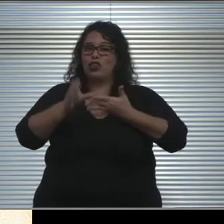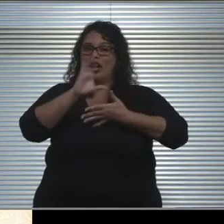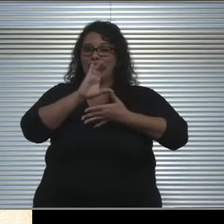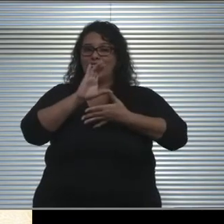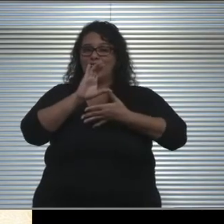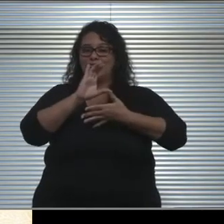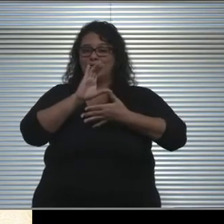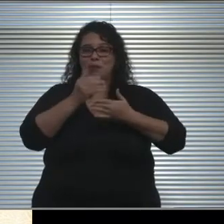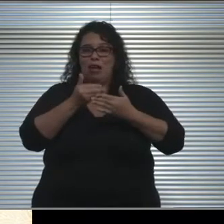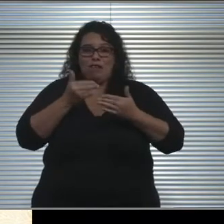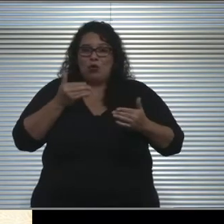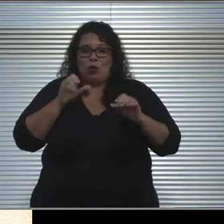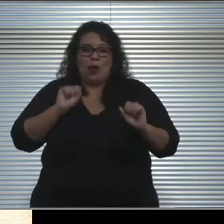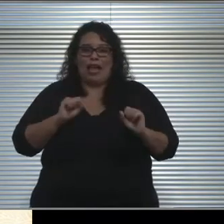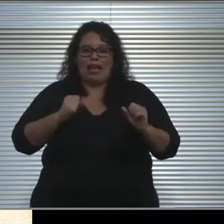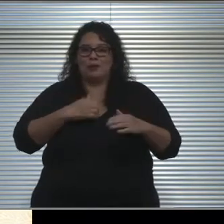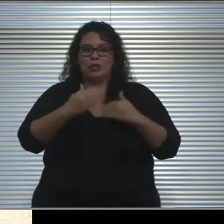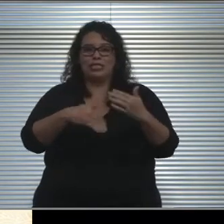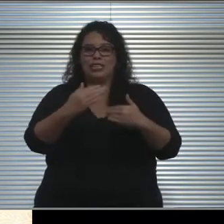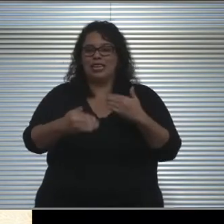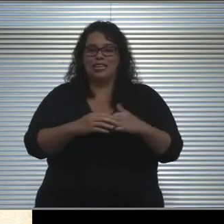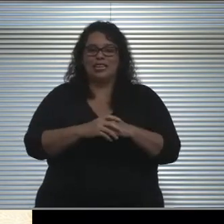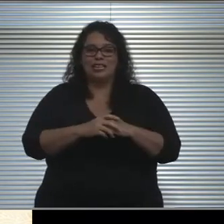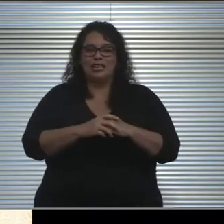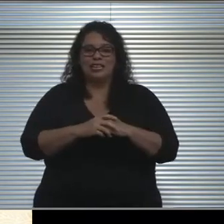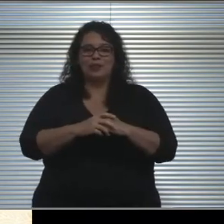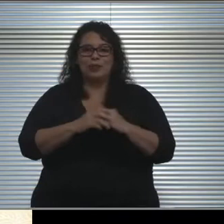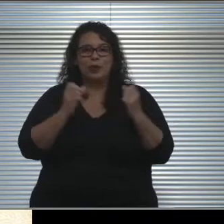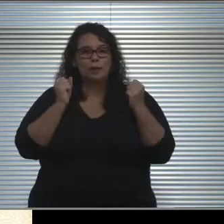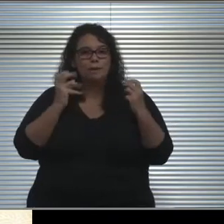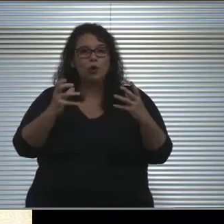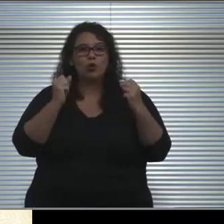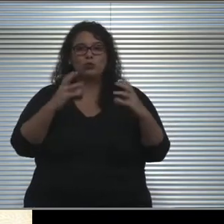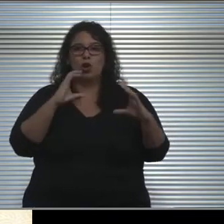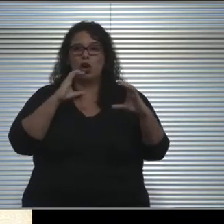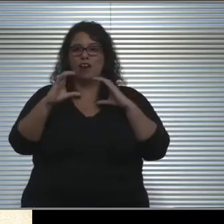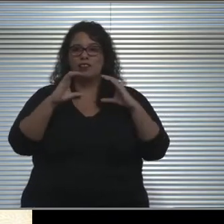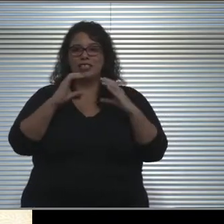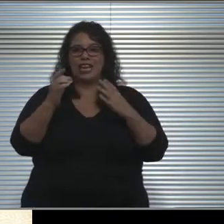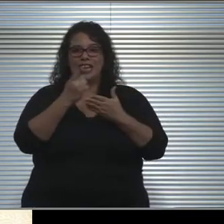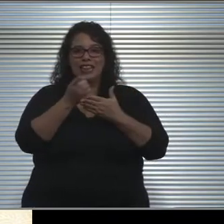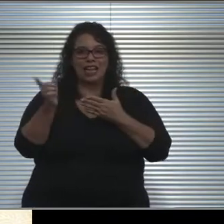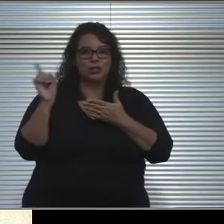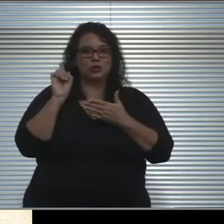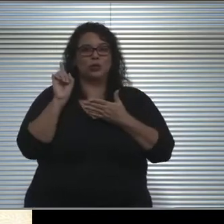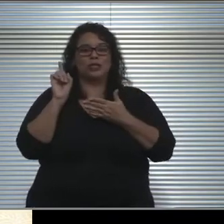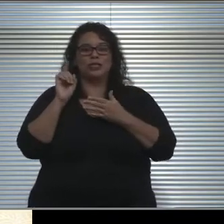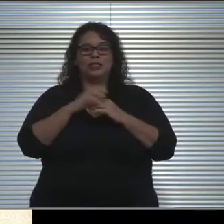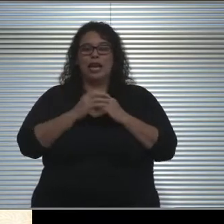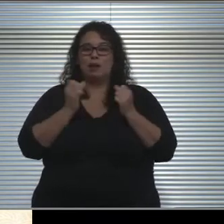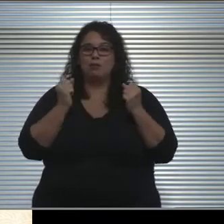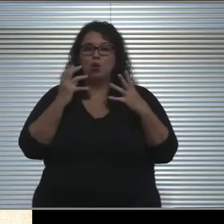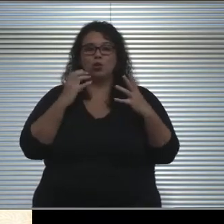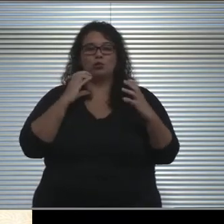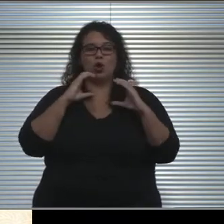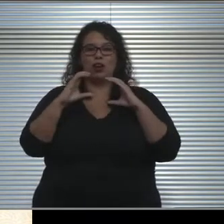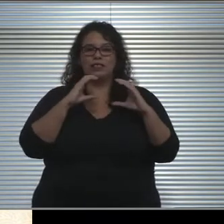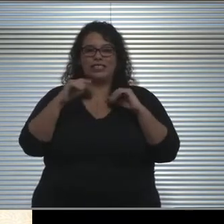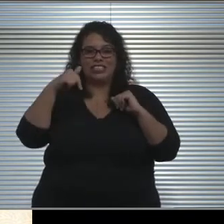with any part of this process. We have had multiple conversations as last week ended, and multiple conversations already this week